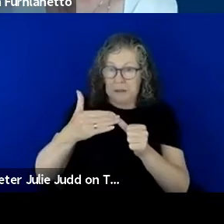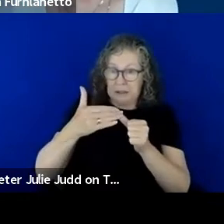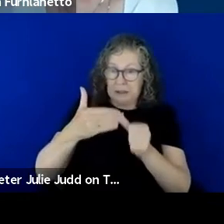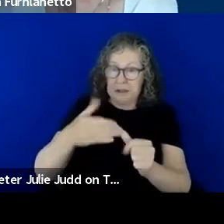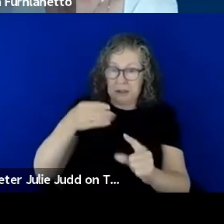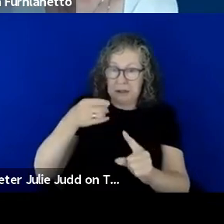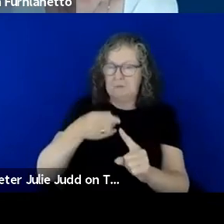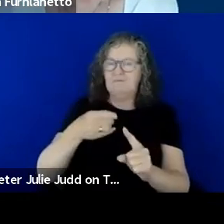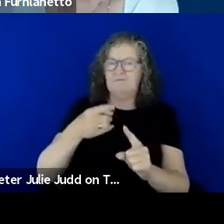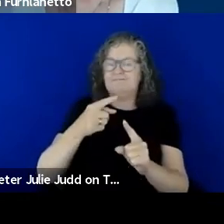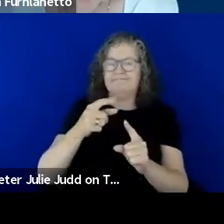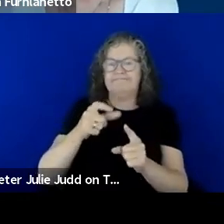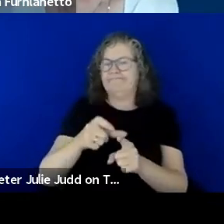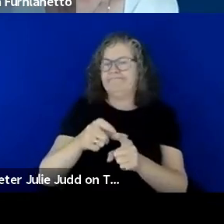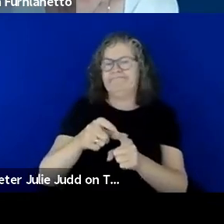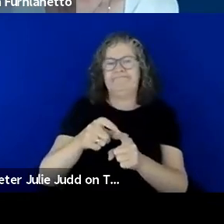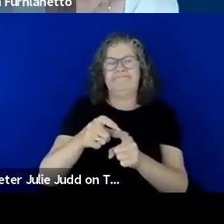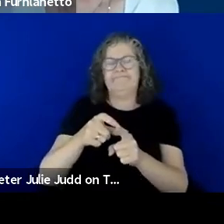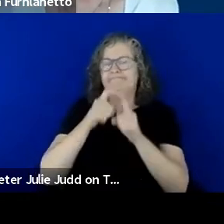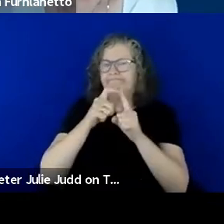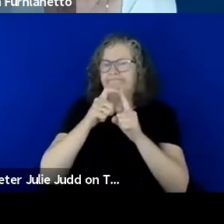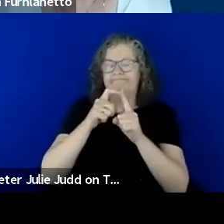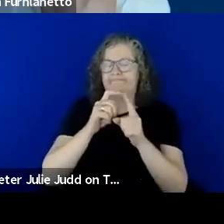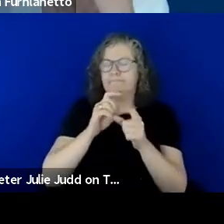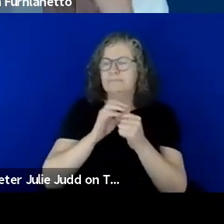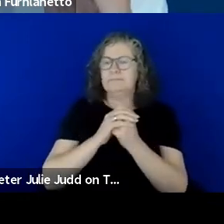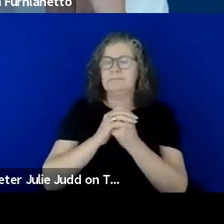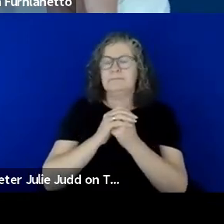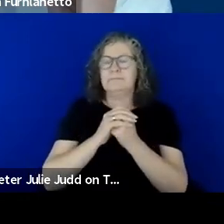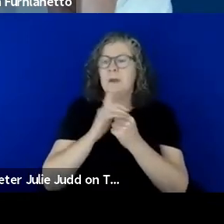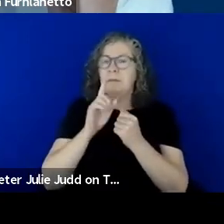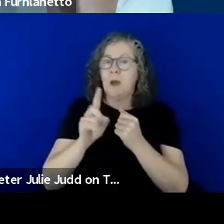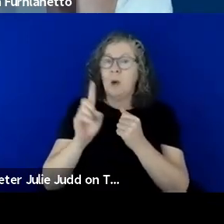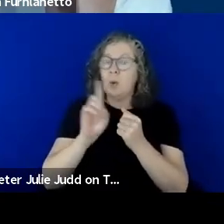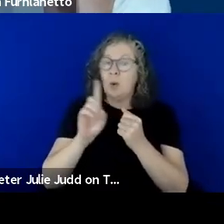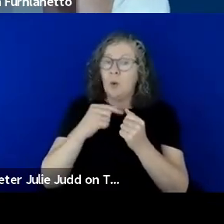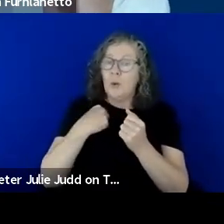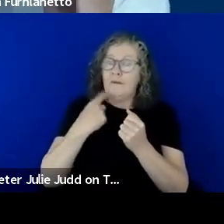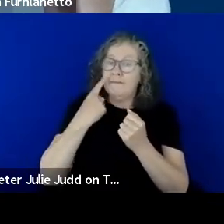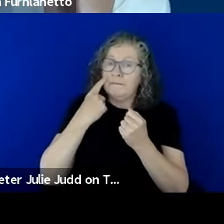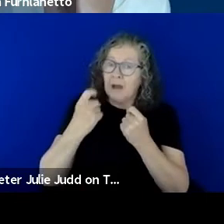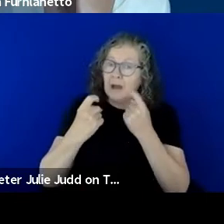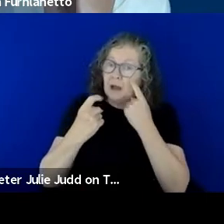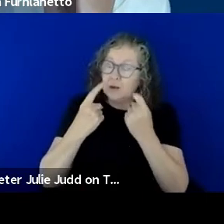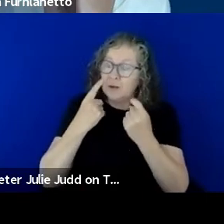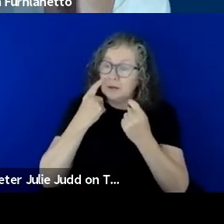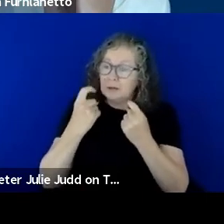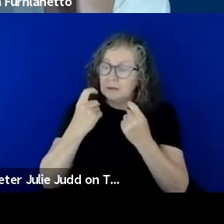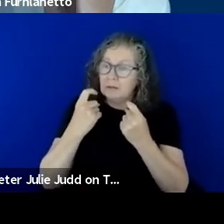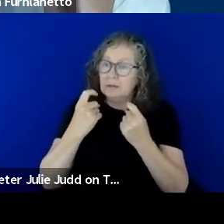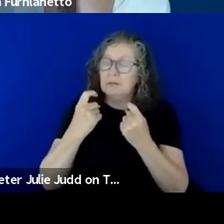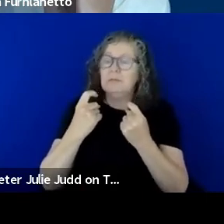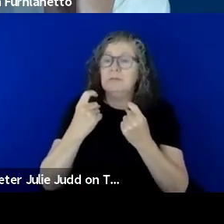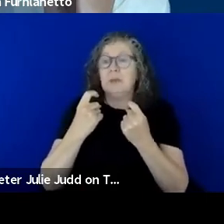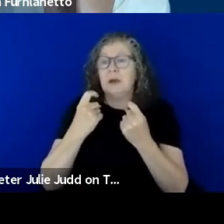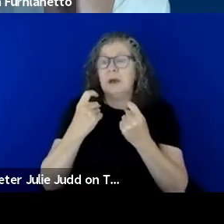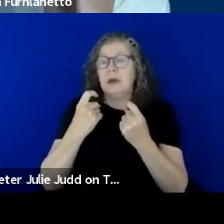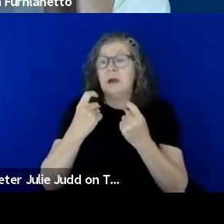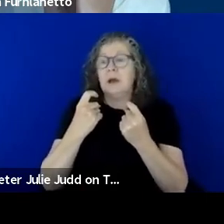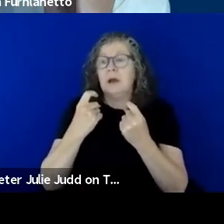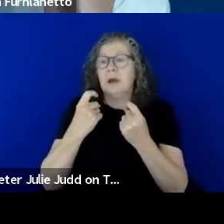is incredibly difficult but the kind of things that we have found that work is that are